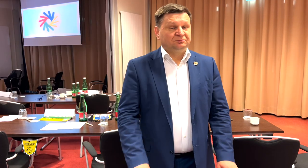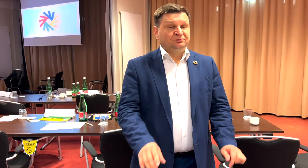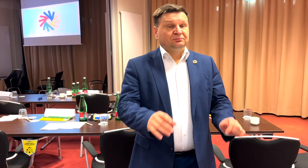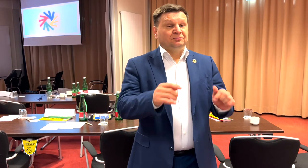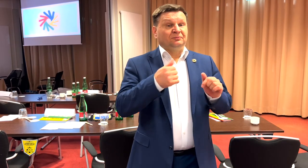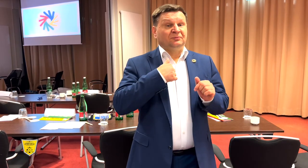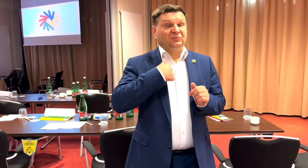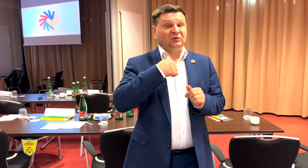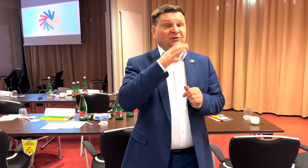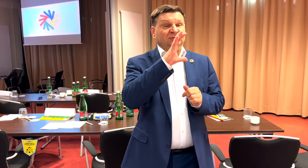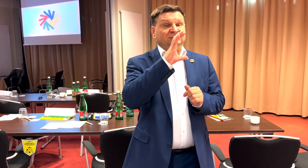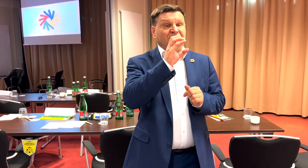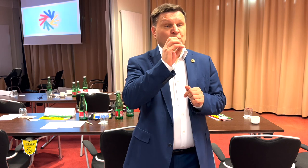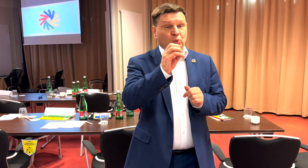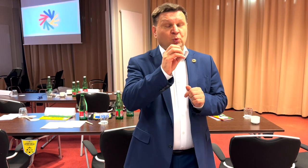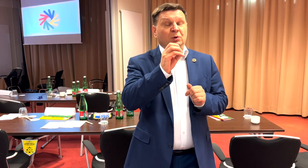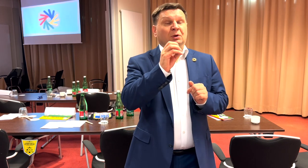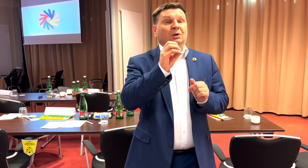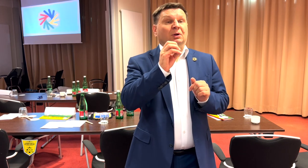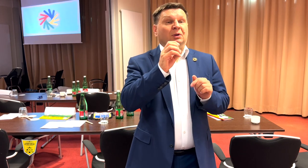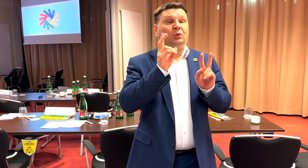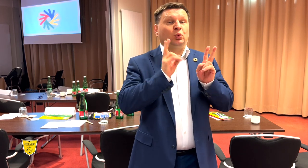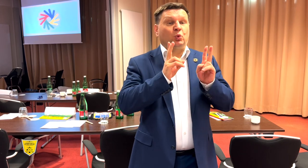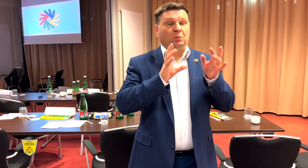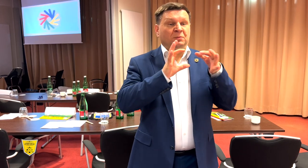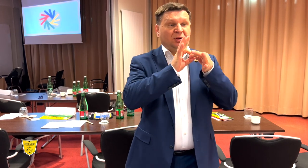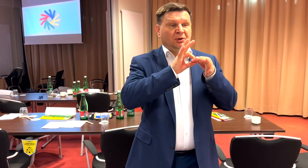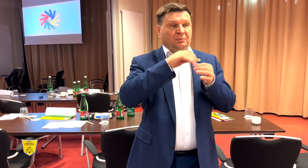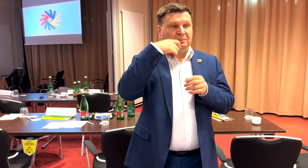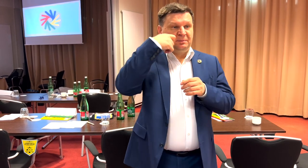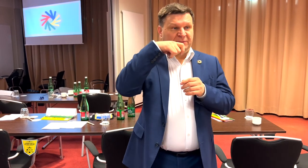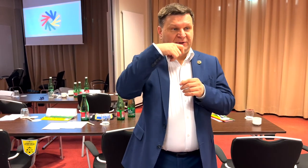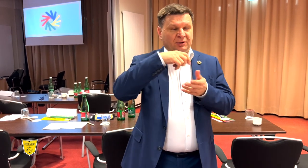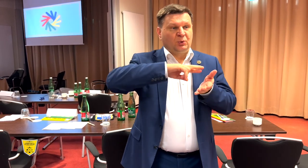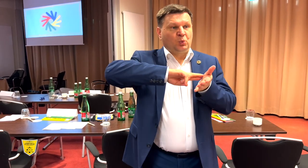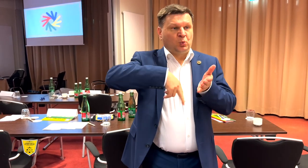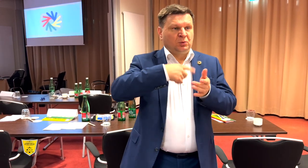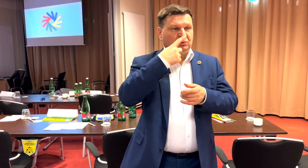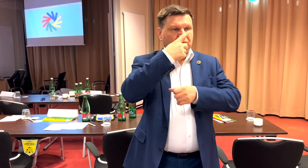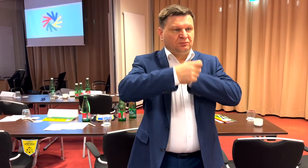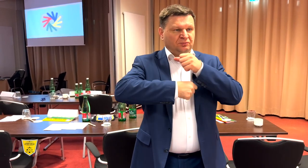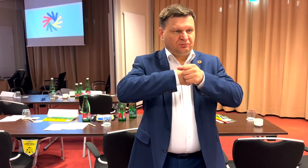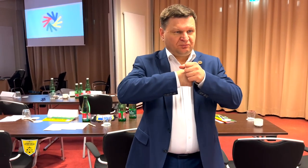As CEO I work with the President and have a 1-year contract.